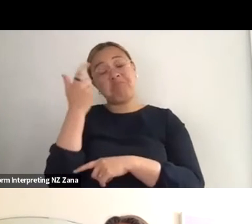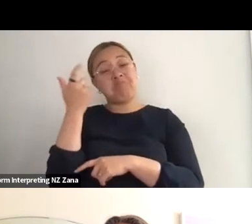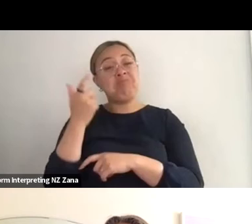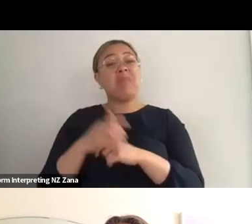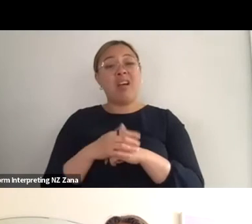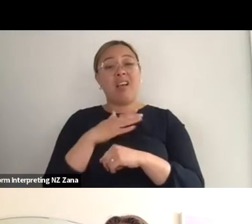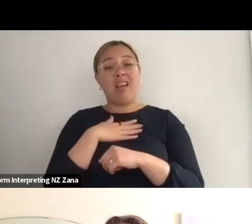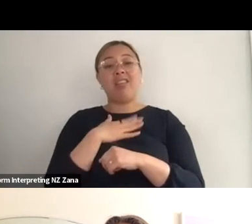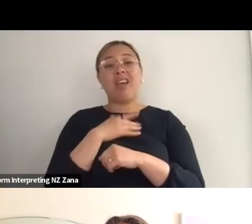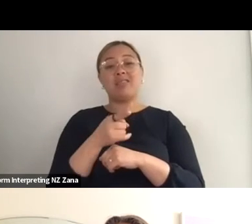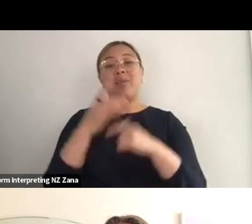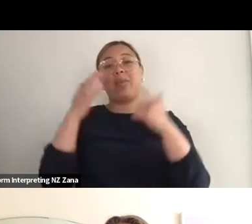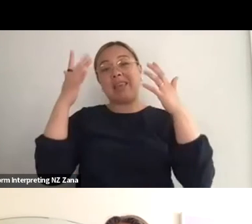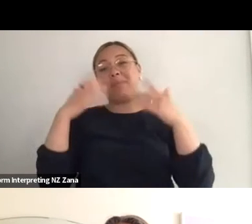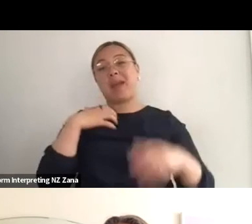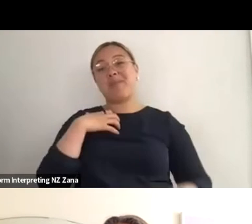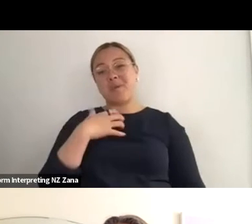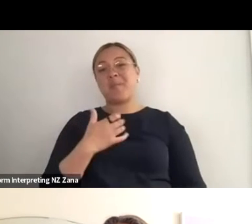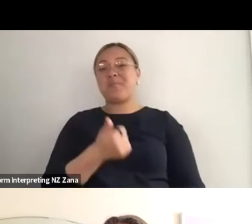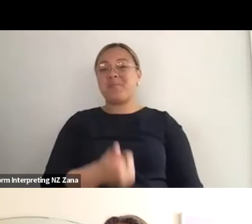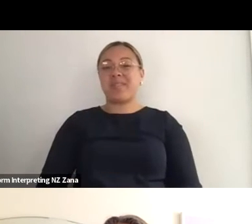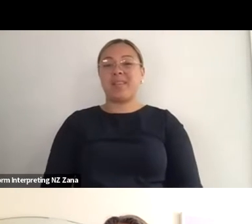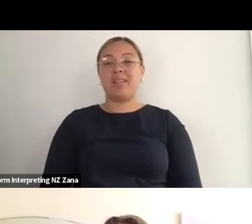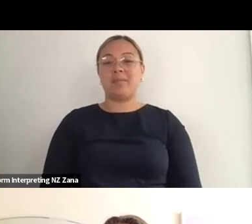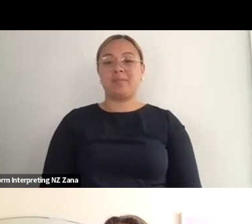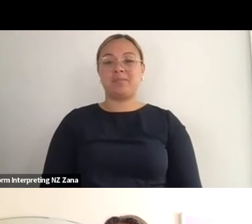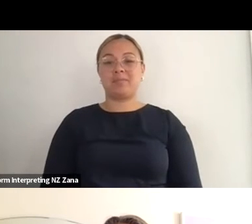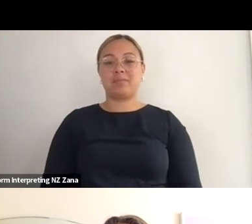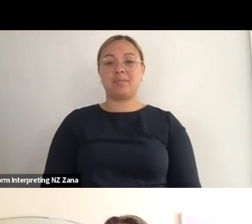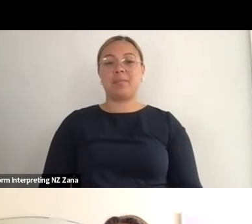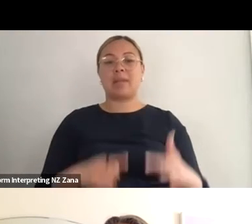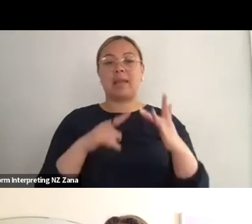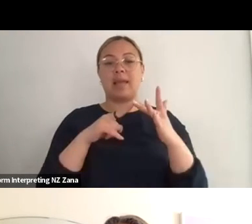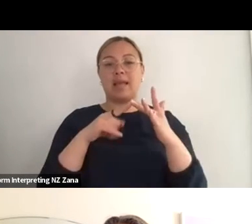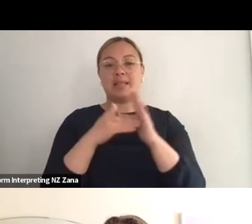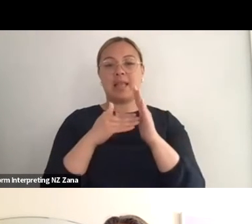Wonderful, so another question we have is - so this is in reference,